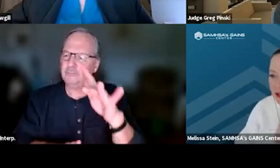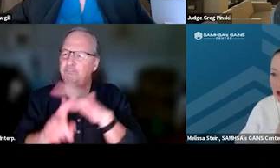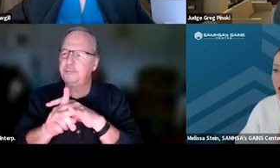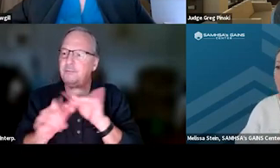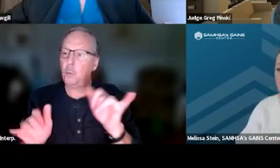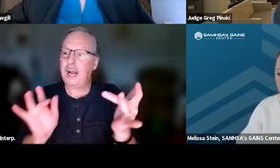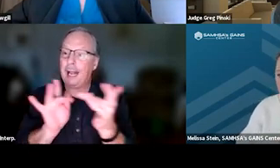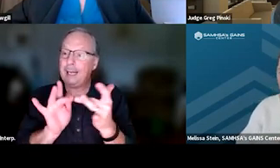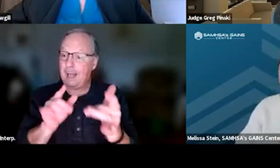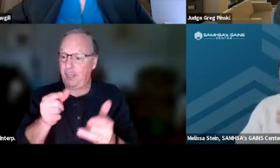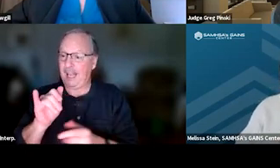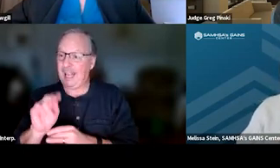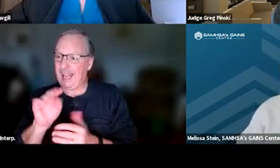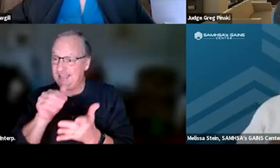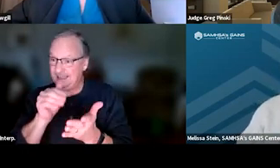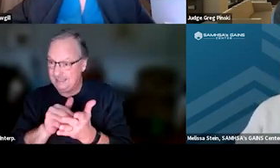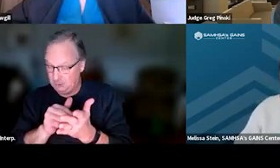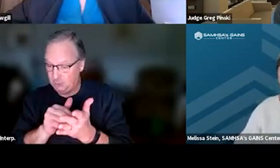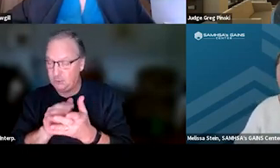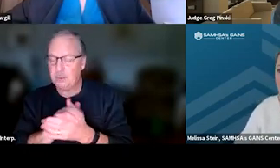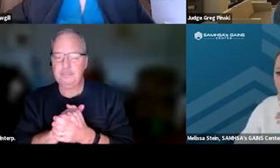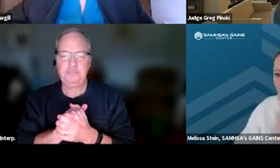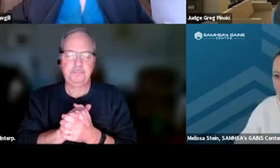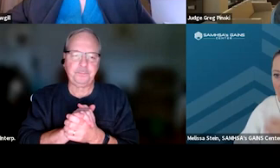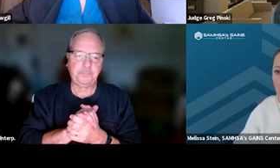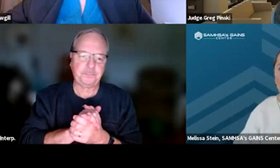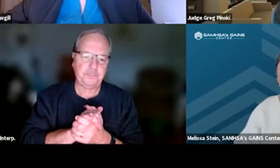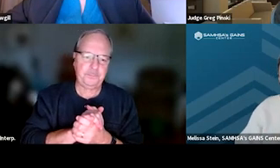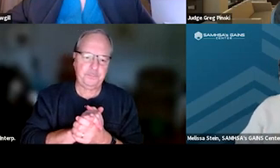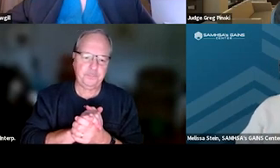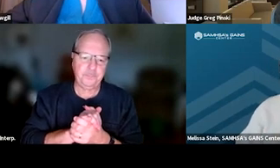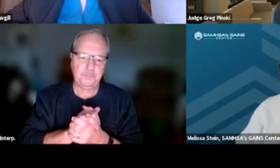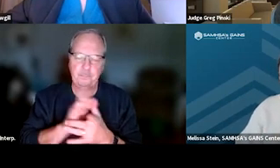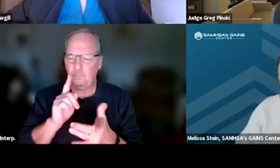and we can also potentially link you with Karen and other resources.